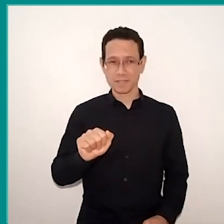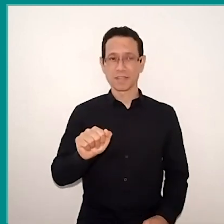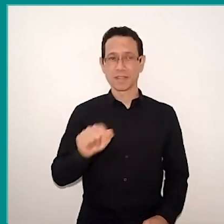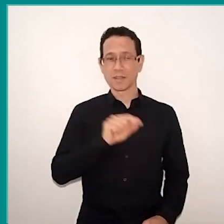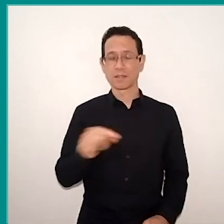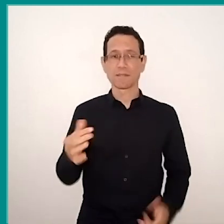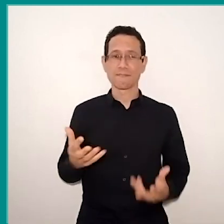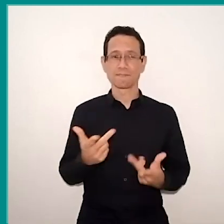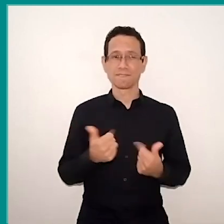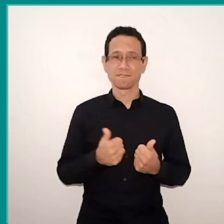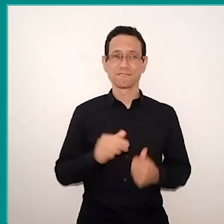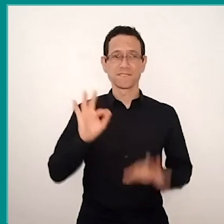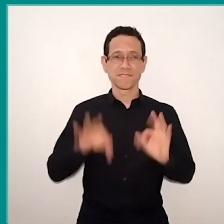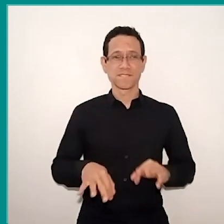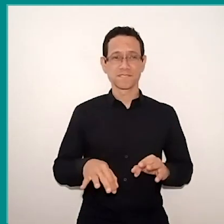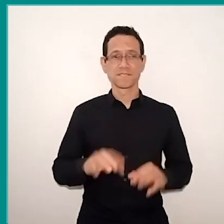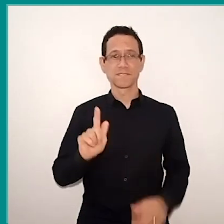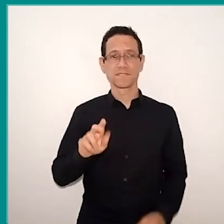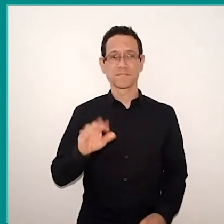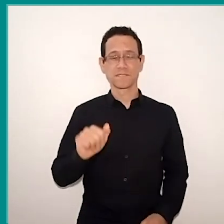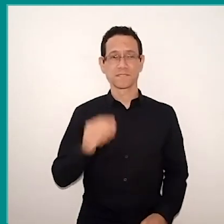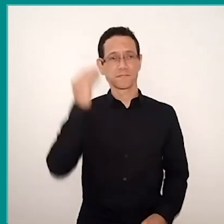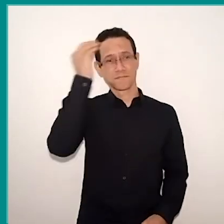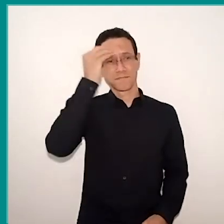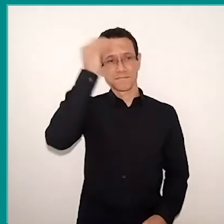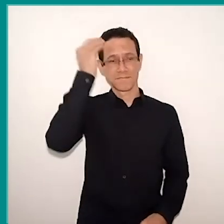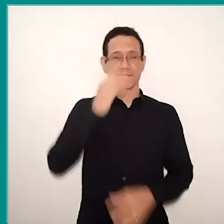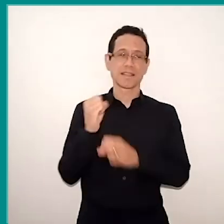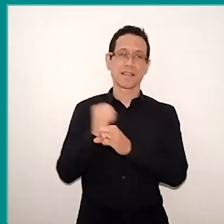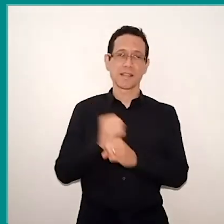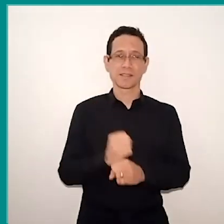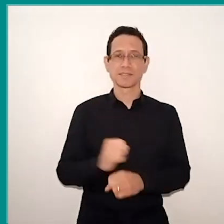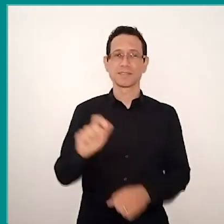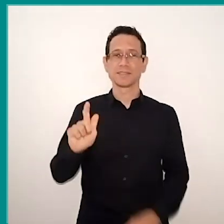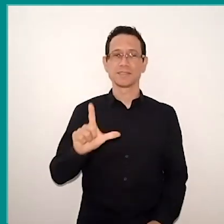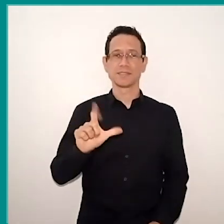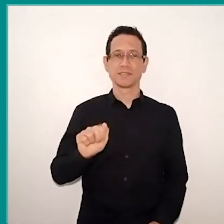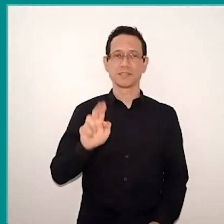To Guta, who brought all the her experiences all these years. To Glaucio, with the experiences of Paulista.